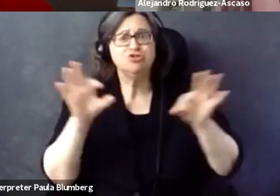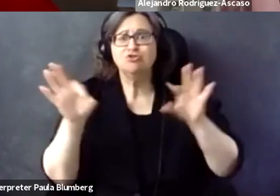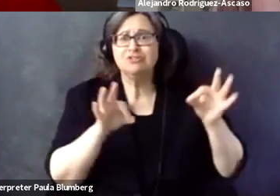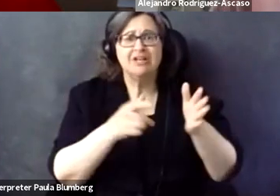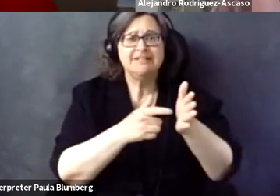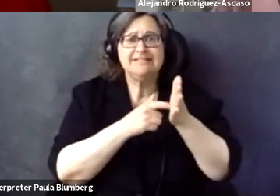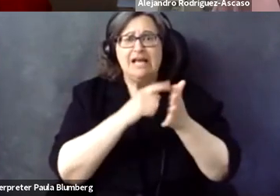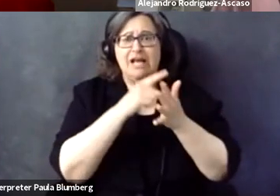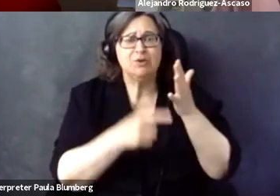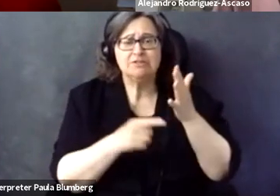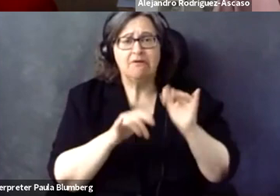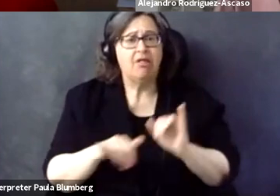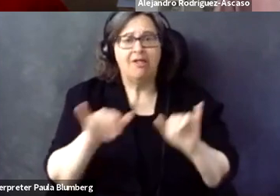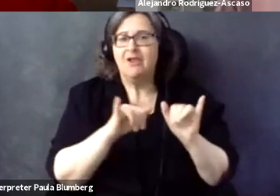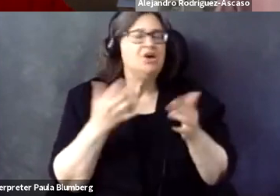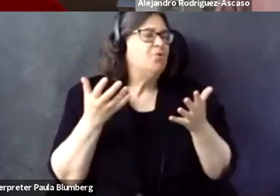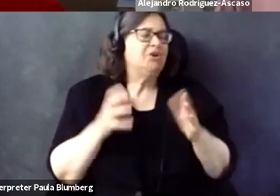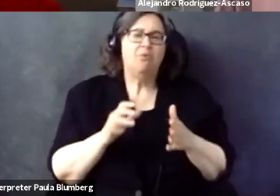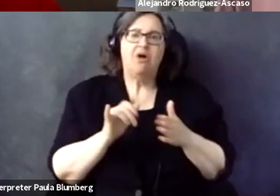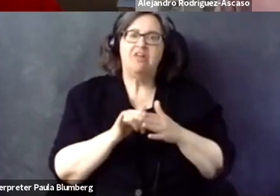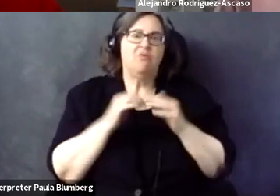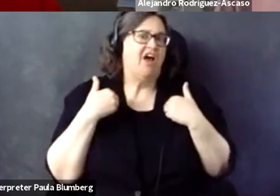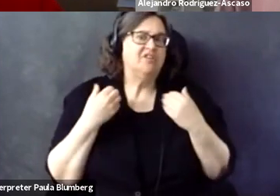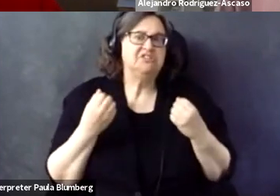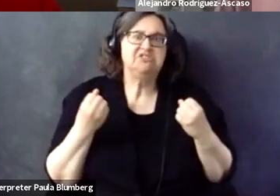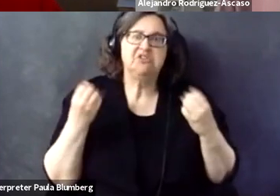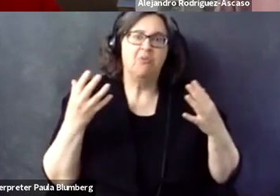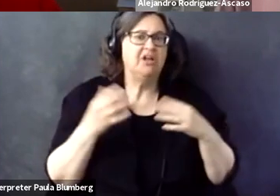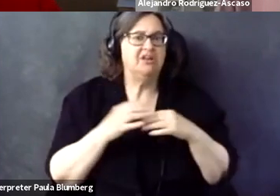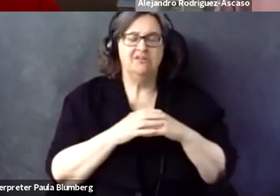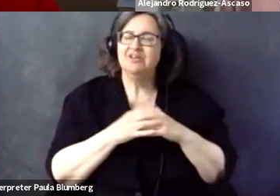the wonderful thing about standards is there are so many to choose